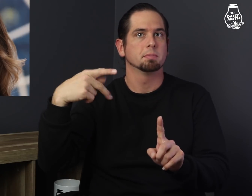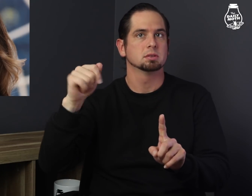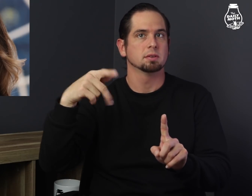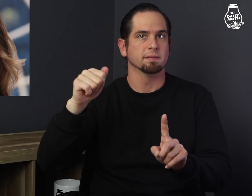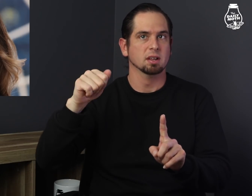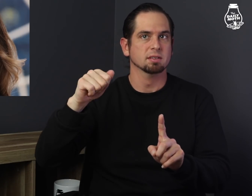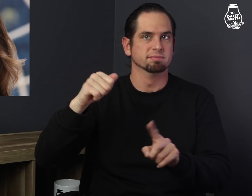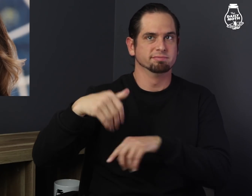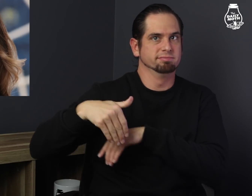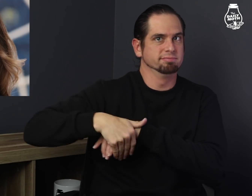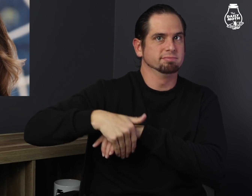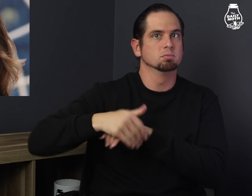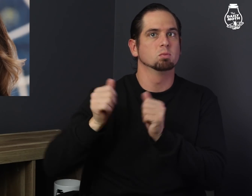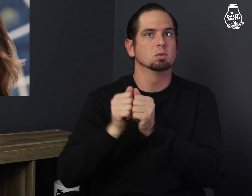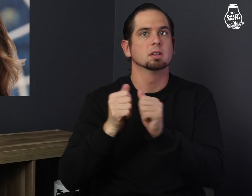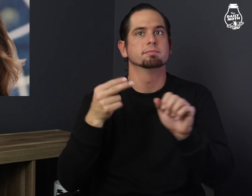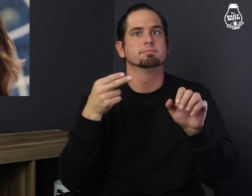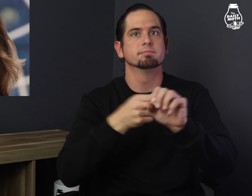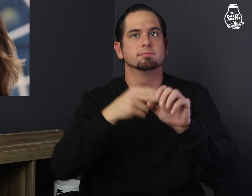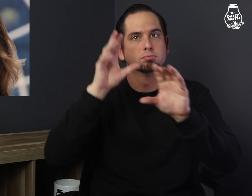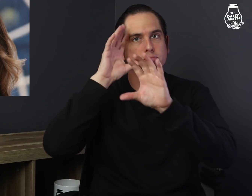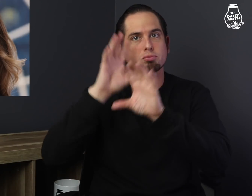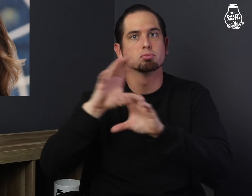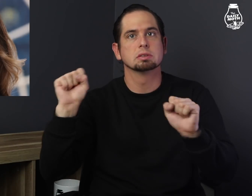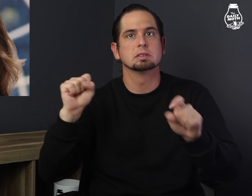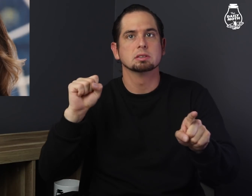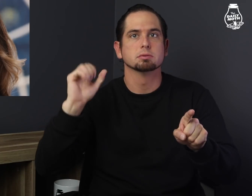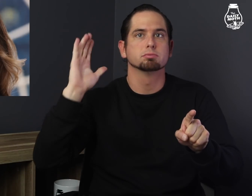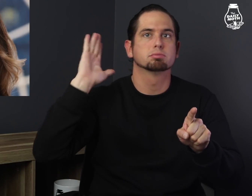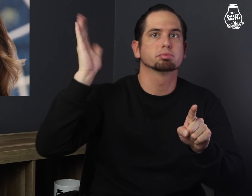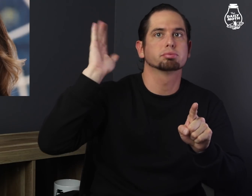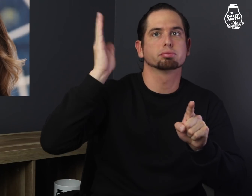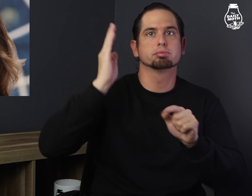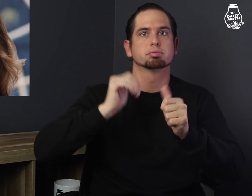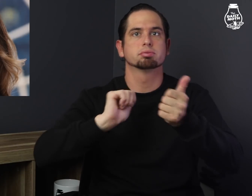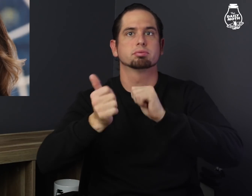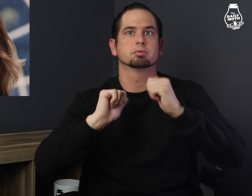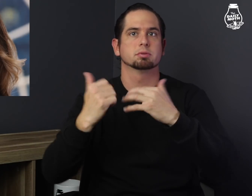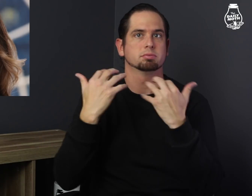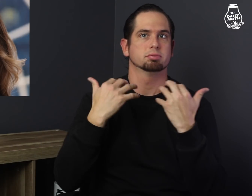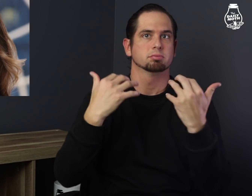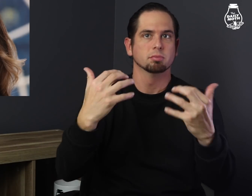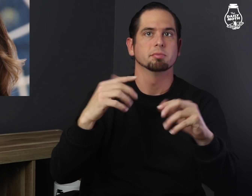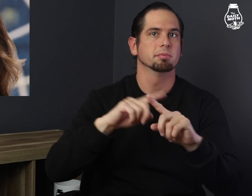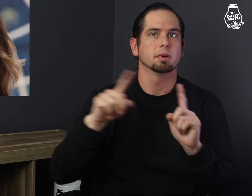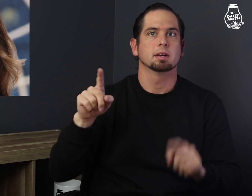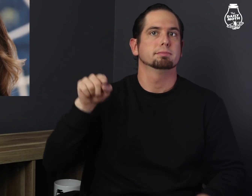Pennsylvania tonight to join the president's campaign rally,